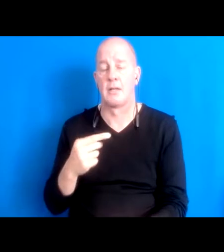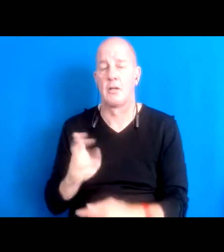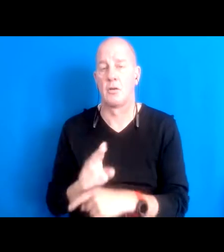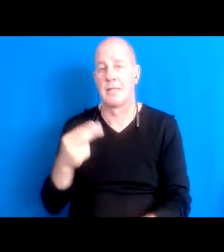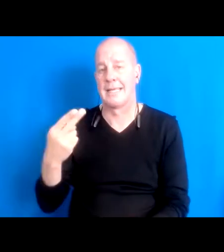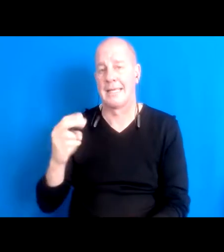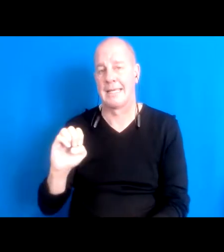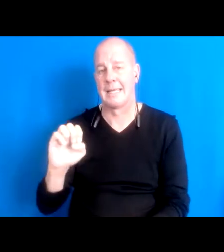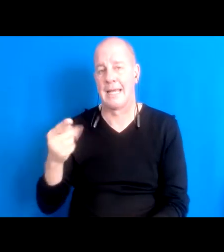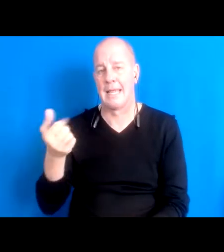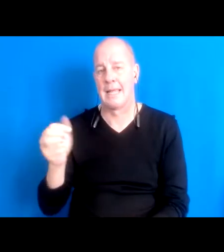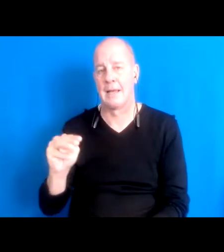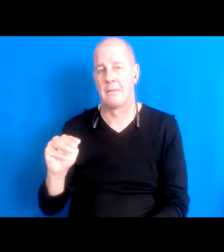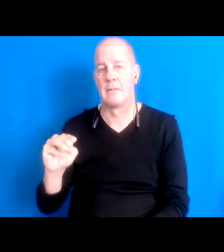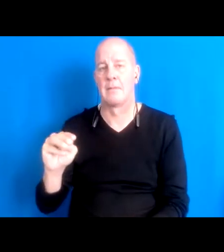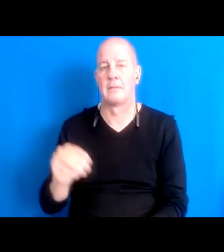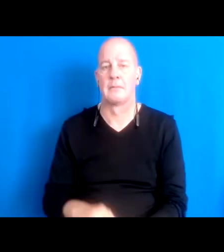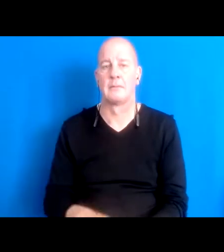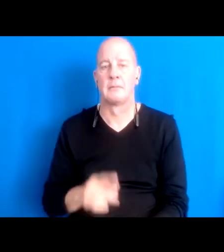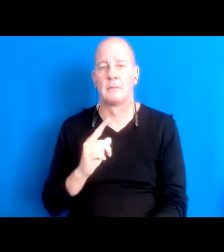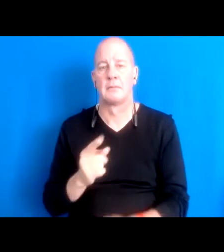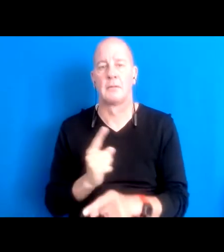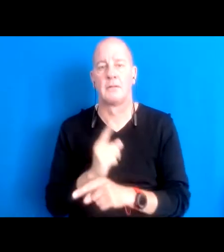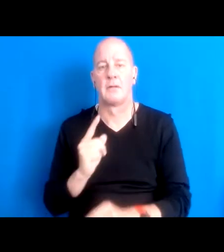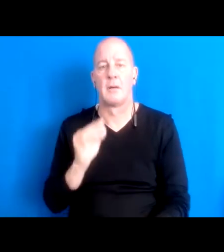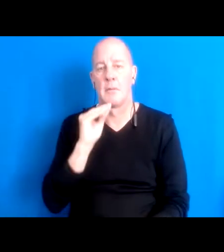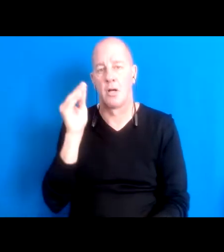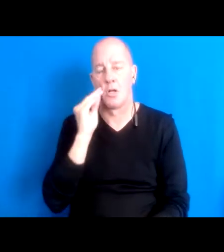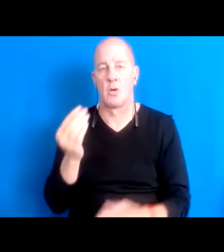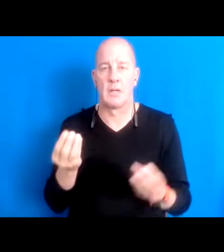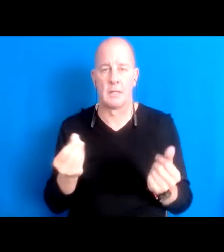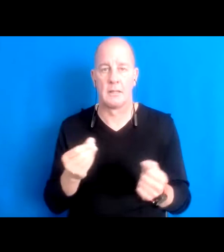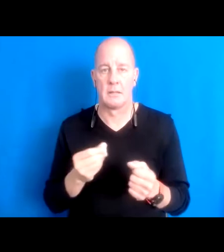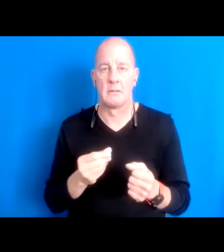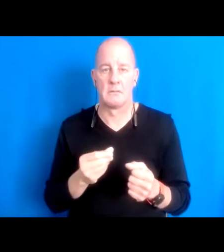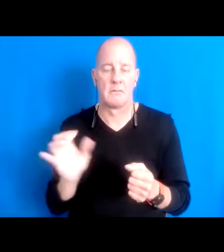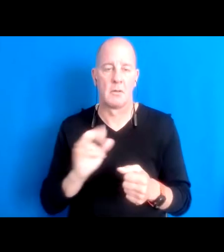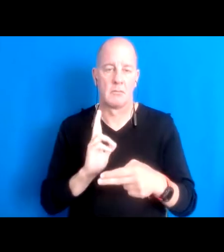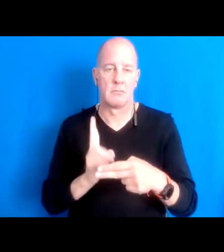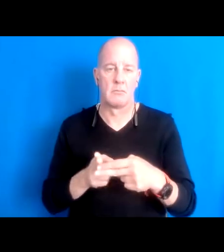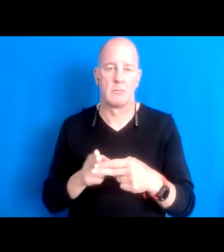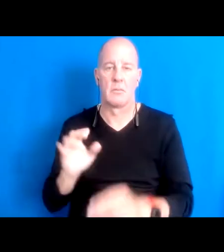Coming to from unseated genre lonely land, also known as Oakland, right here, He's talking the mall district.